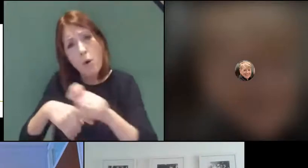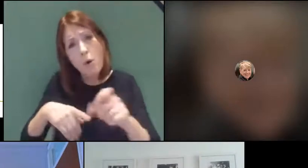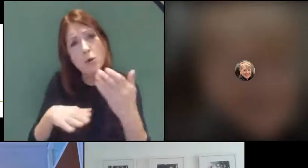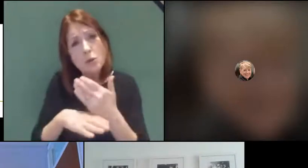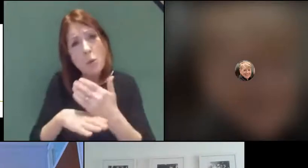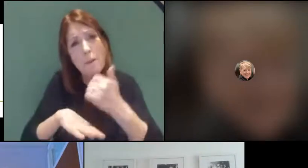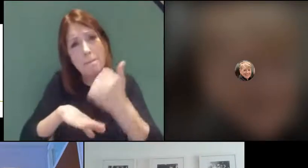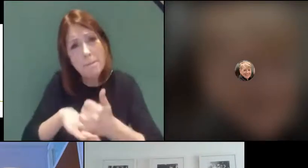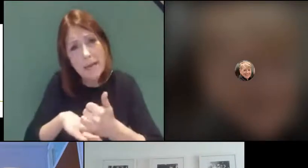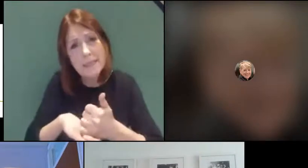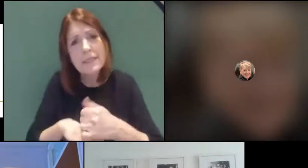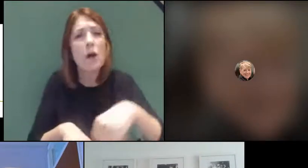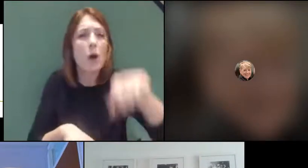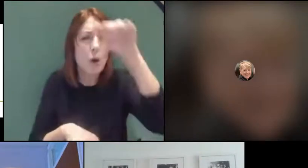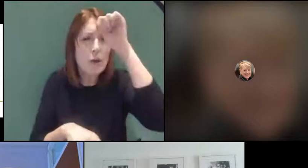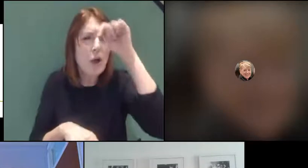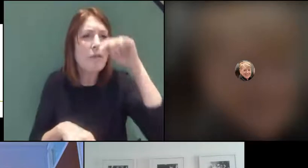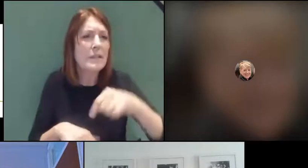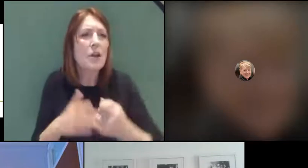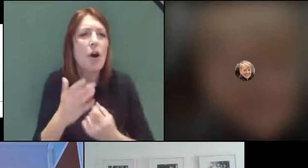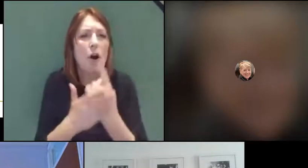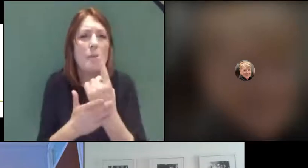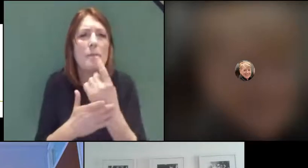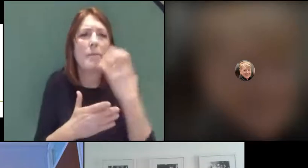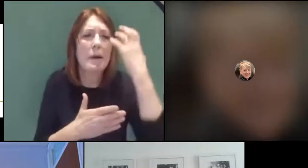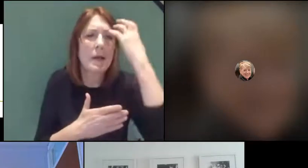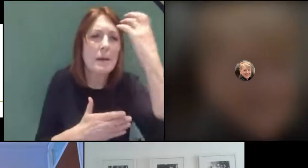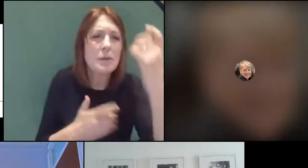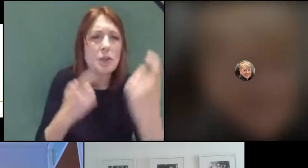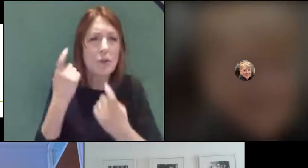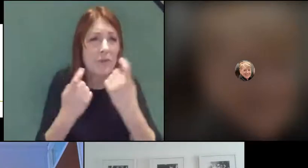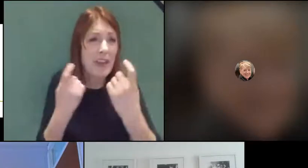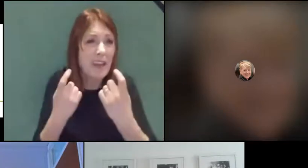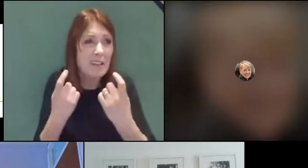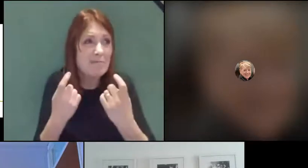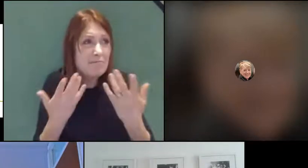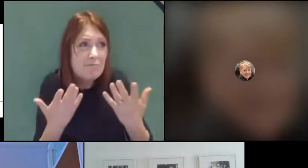opportunity for the government to think about whether exams are the only way of measuring